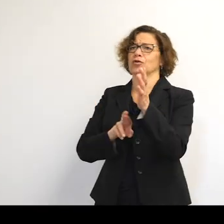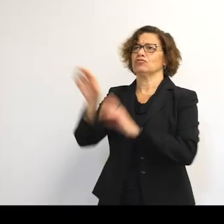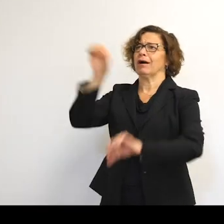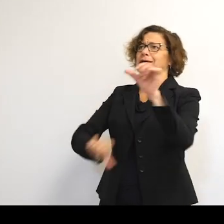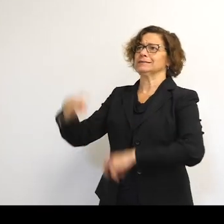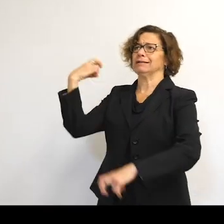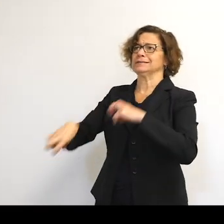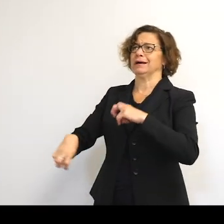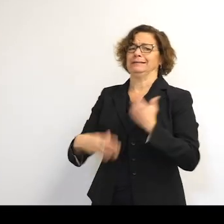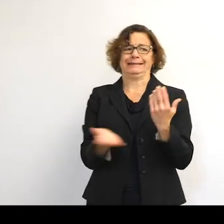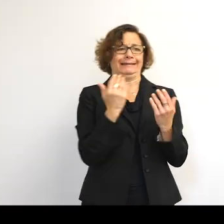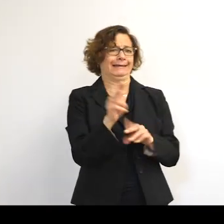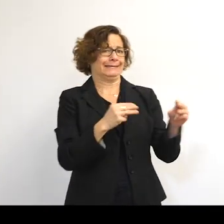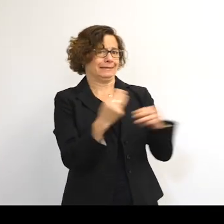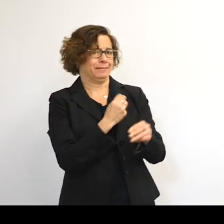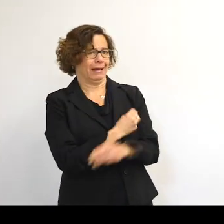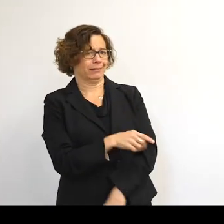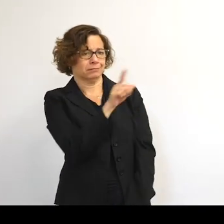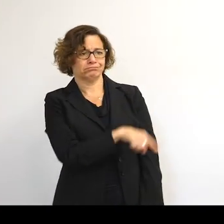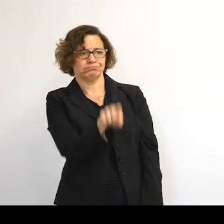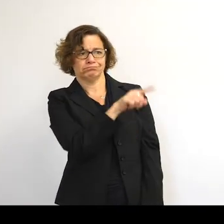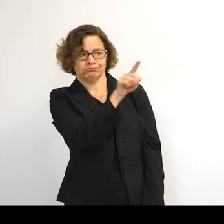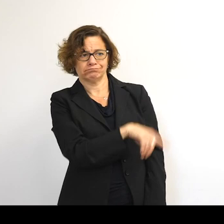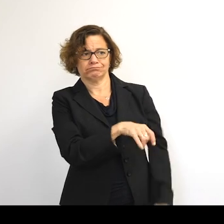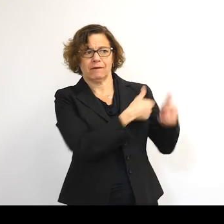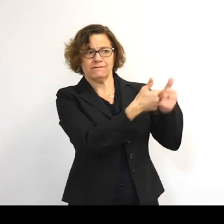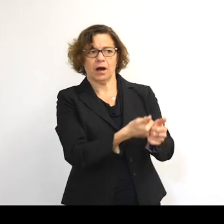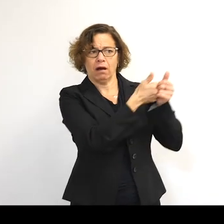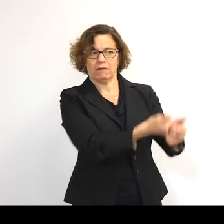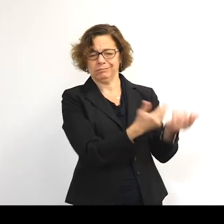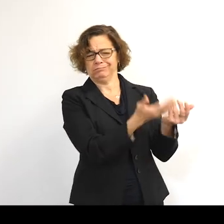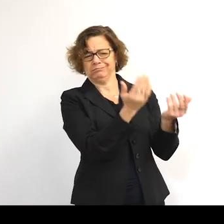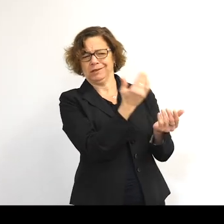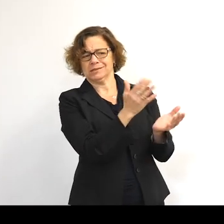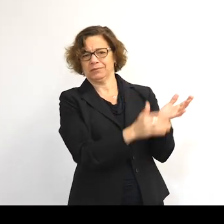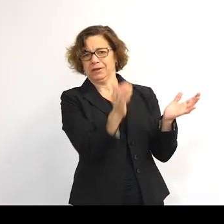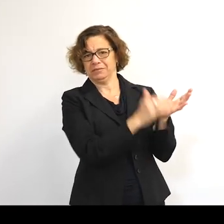It's actually quite easy math. Everything is just following these curves that repeat. And everyone's happy.